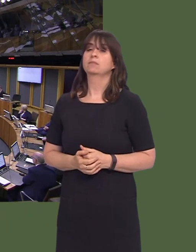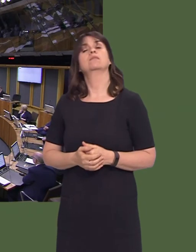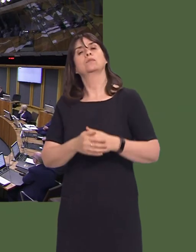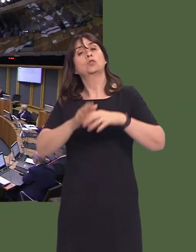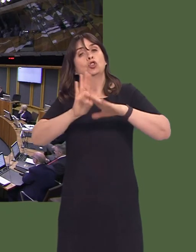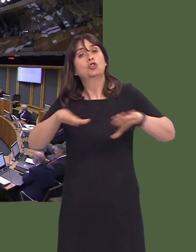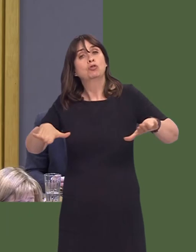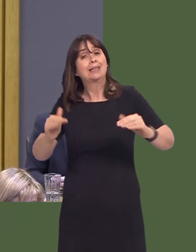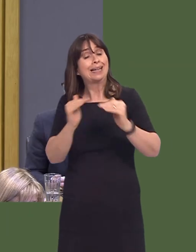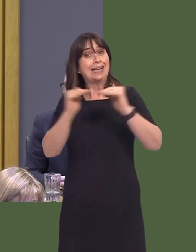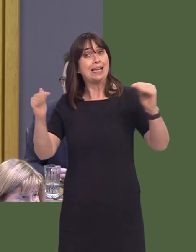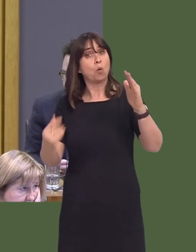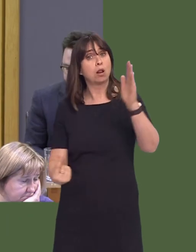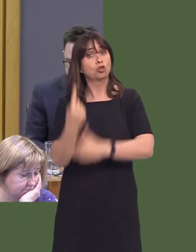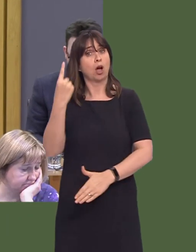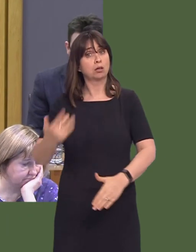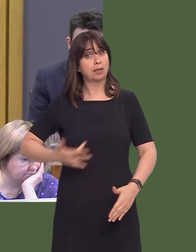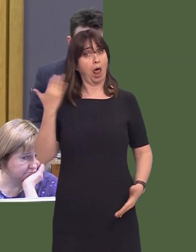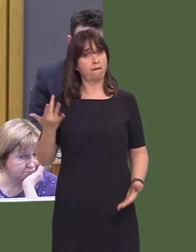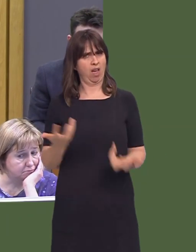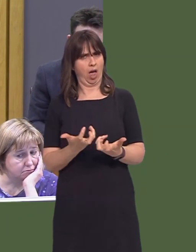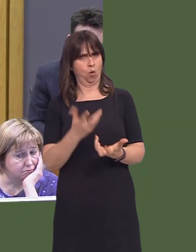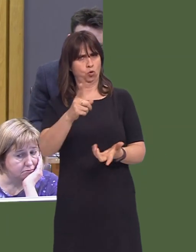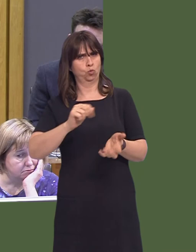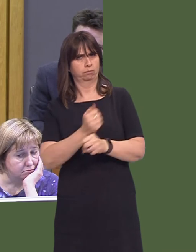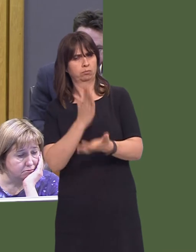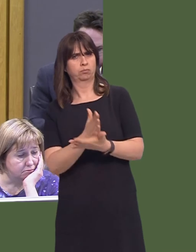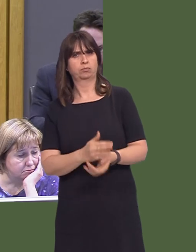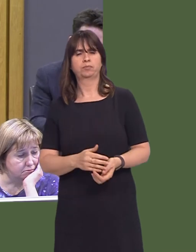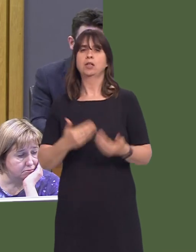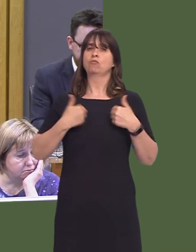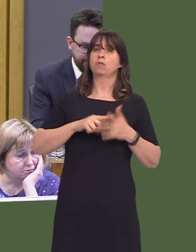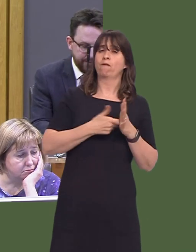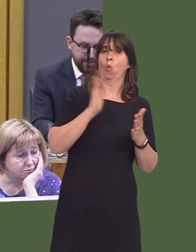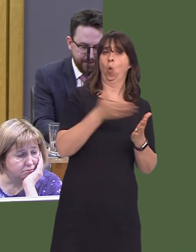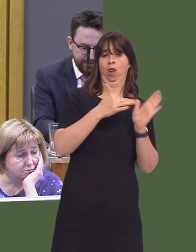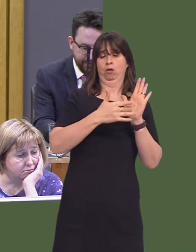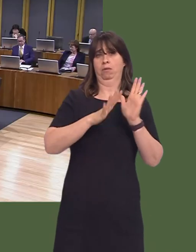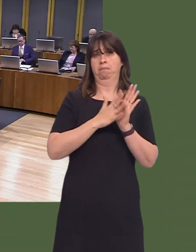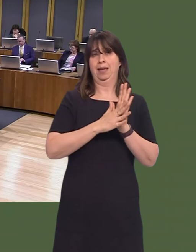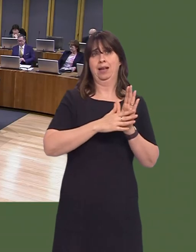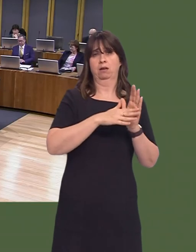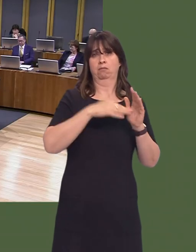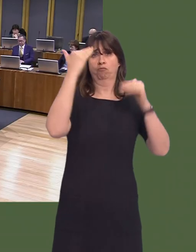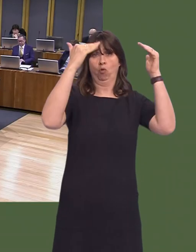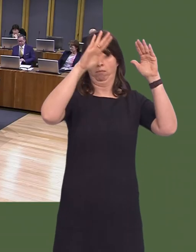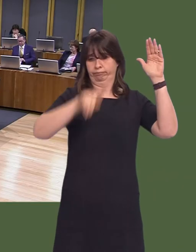yn cael cyfle cyfartal mewn bywyd? OAQ52061 Carwyn Jones AM: Our aim in 'Prosperity for All' is to support children and young people to make the most of their potential and that